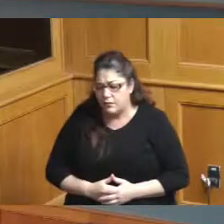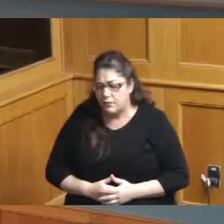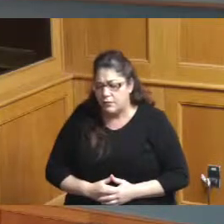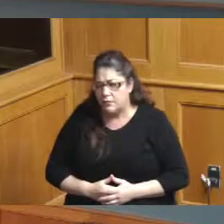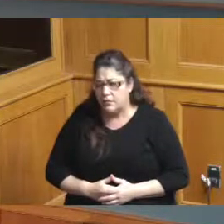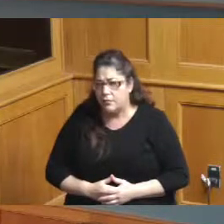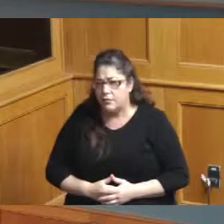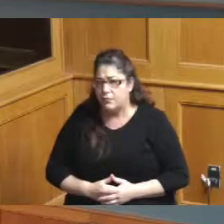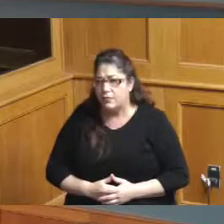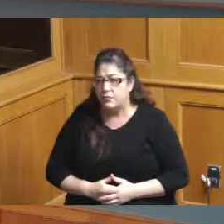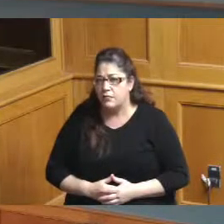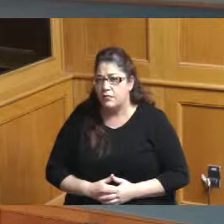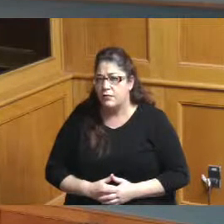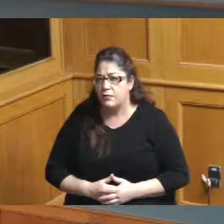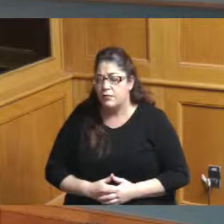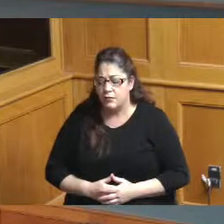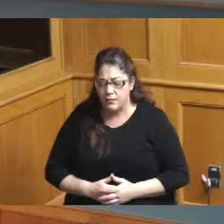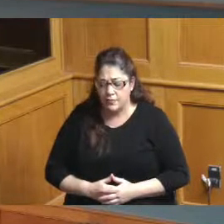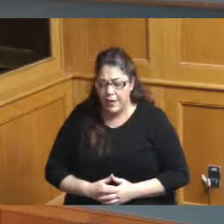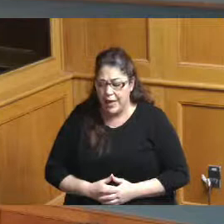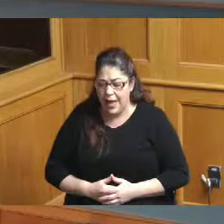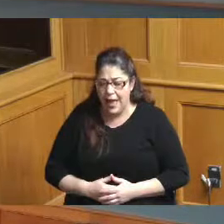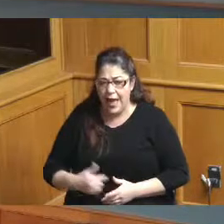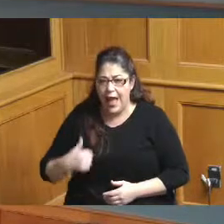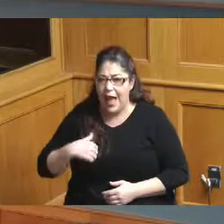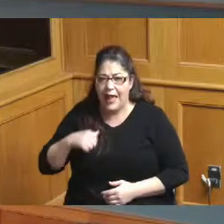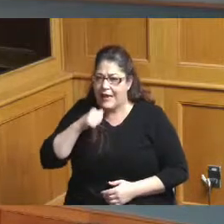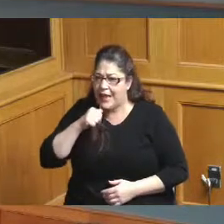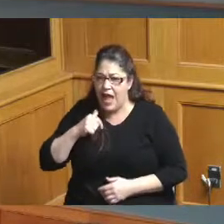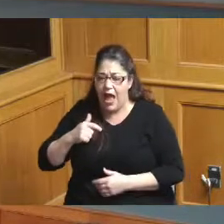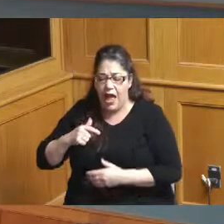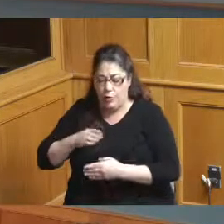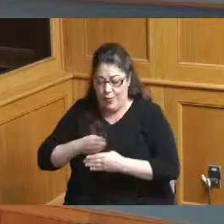you know giving us something that we I didn't go back and forth on this all weekend so I